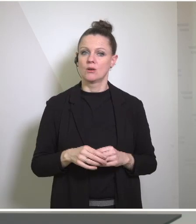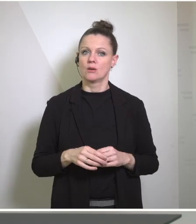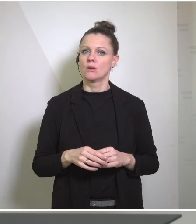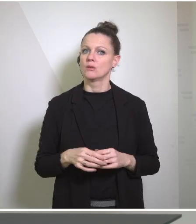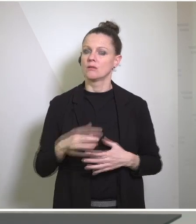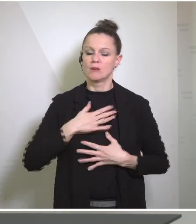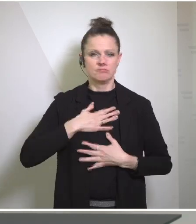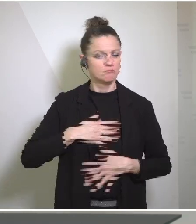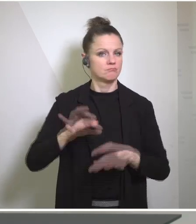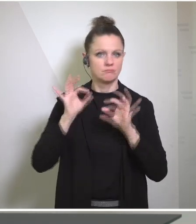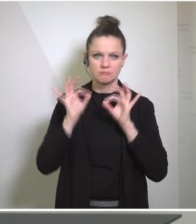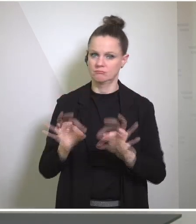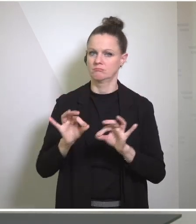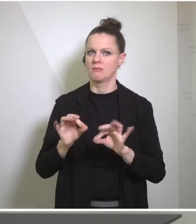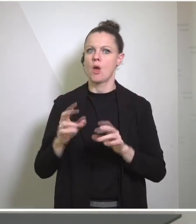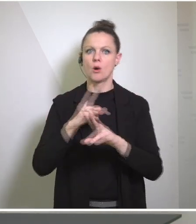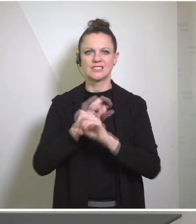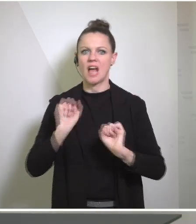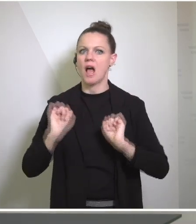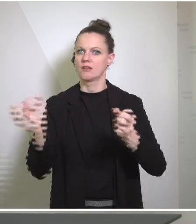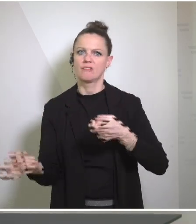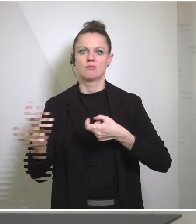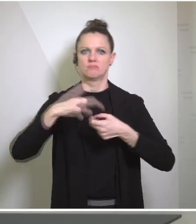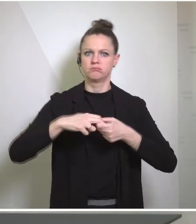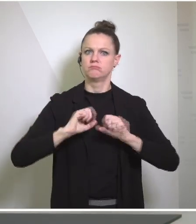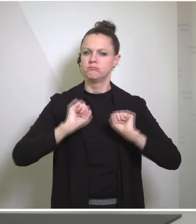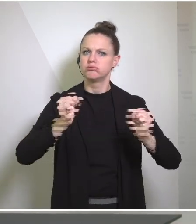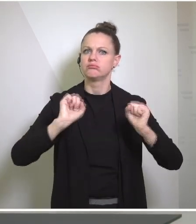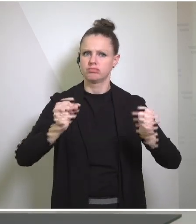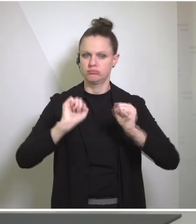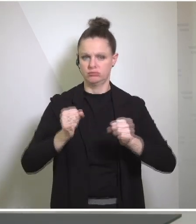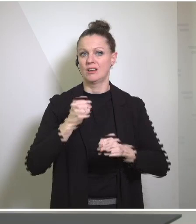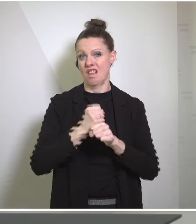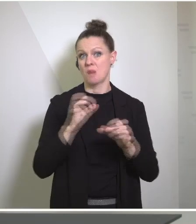very active participation in all three of the major working groups that we established. Today